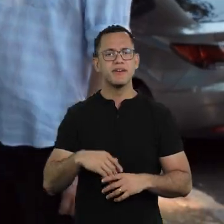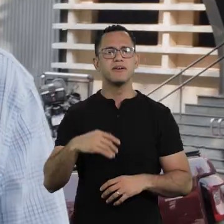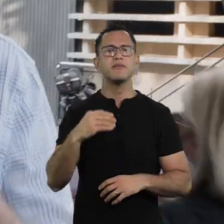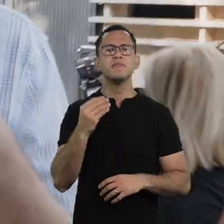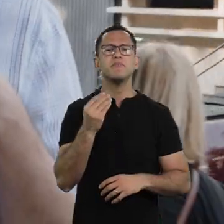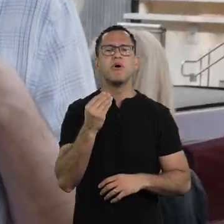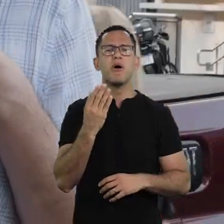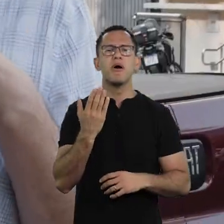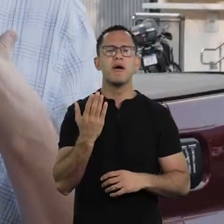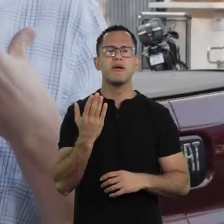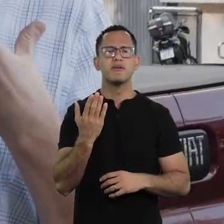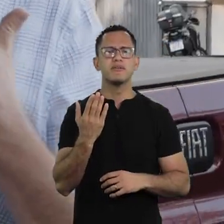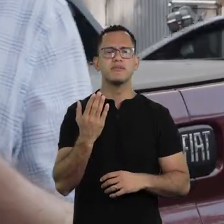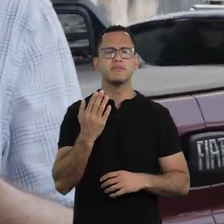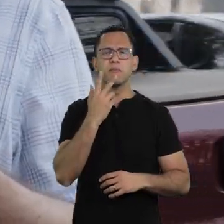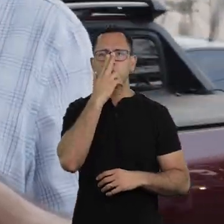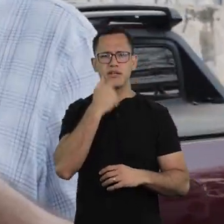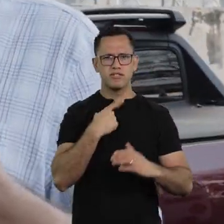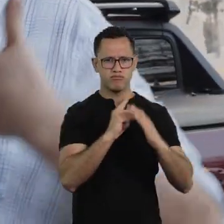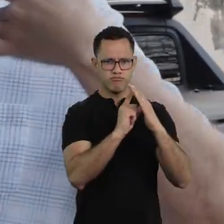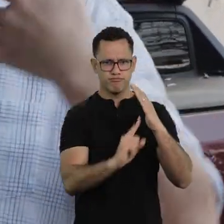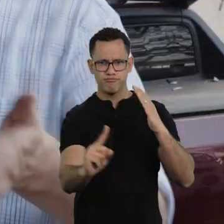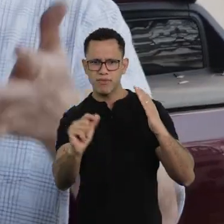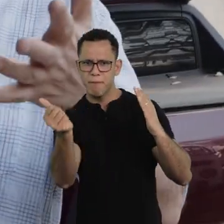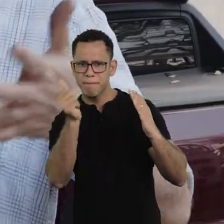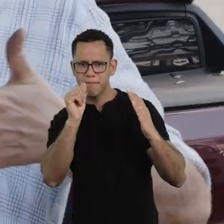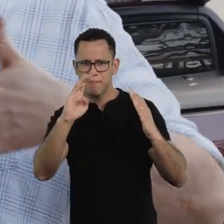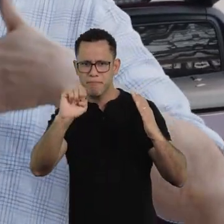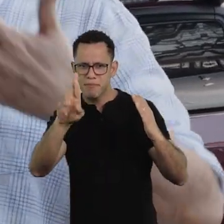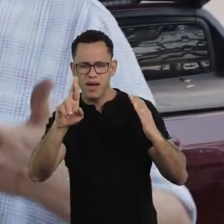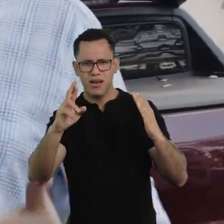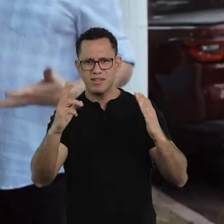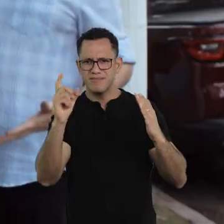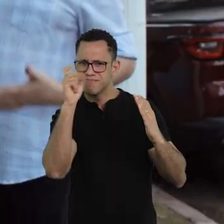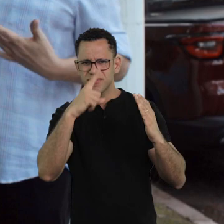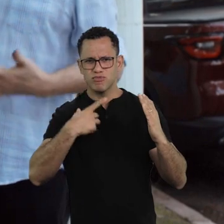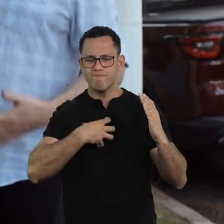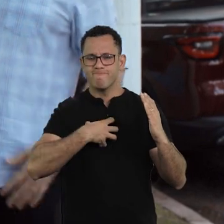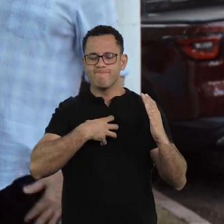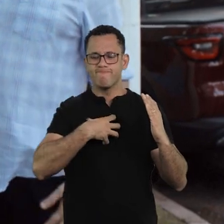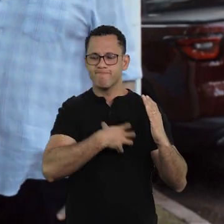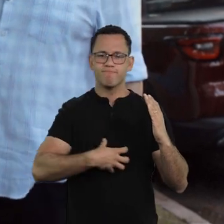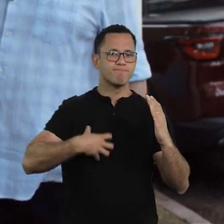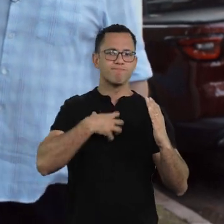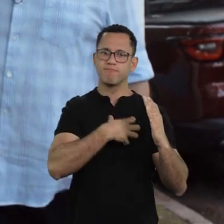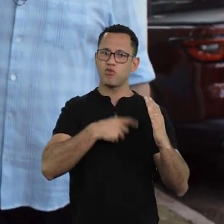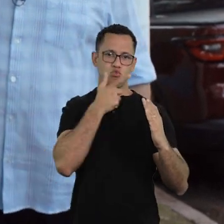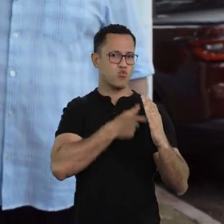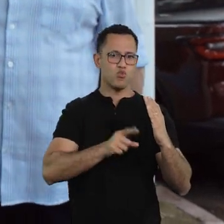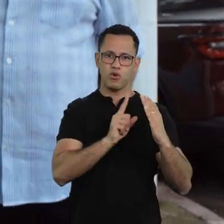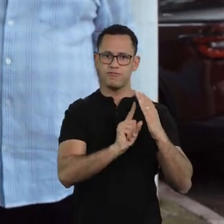There's still a risk, man. I don’t feel free to go to a bar, do you? No, no, I don't,